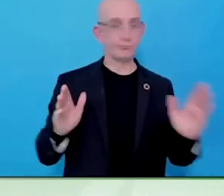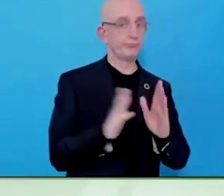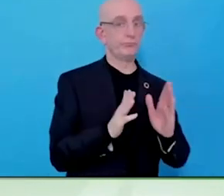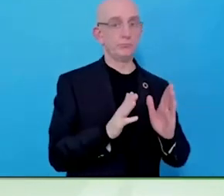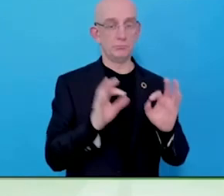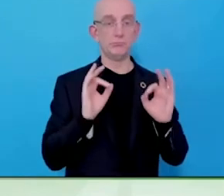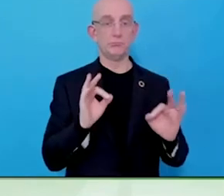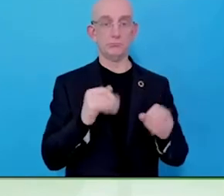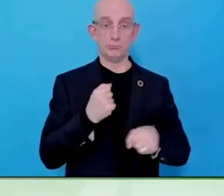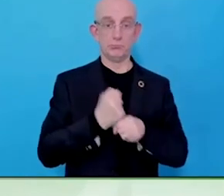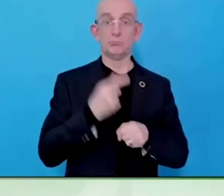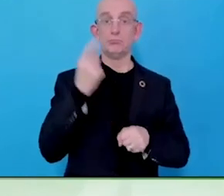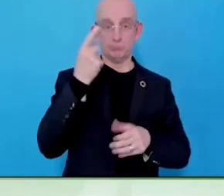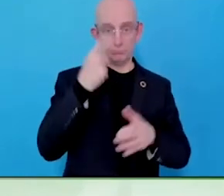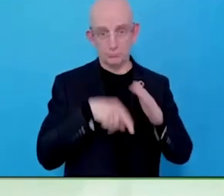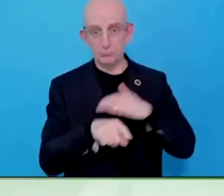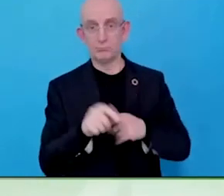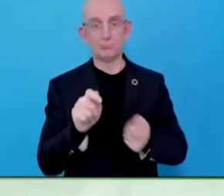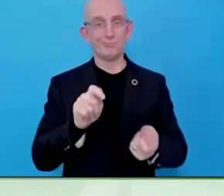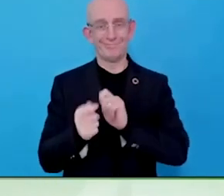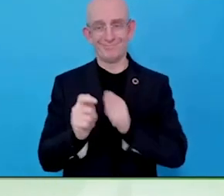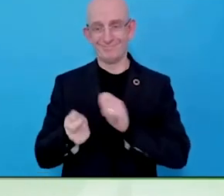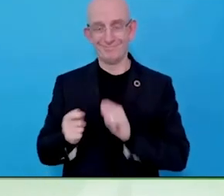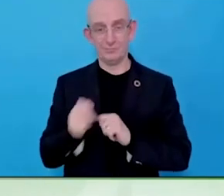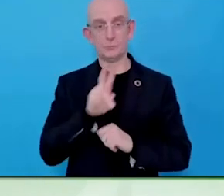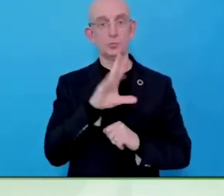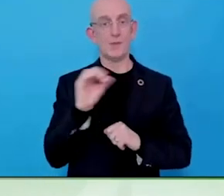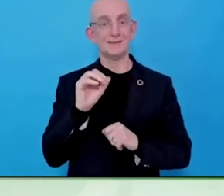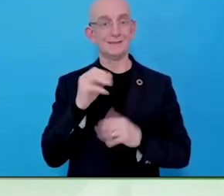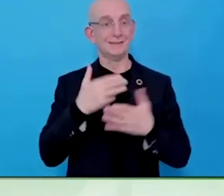I think just as we come to the end, we are here at the Zero Project Conference